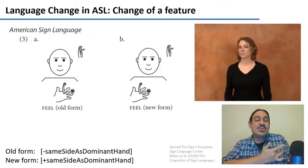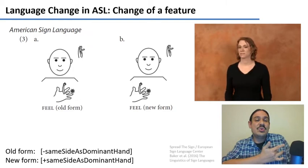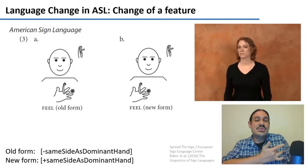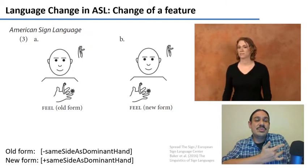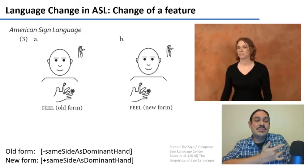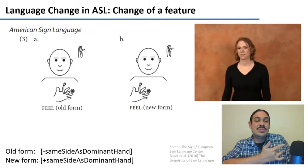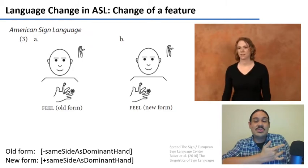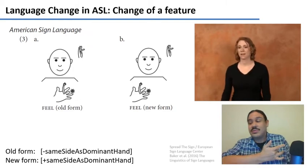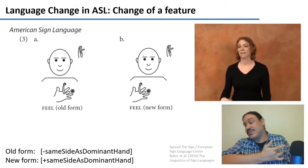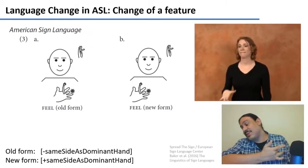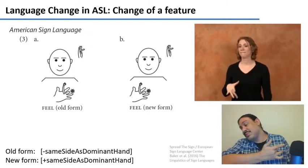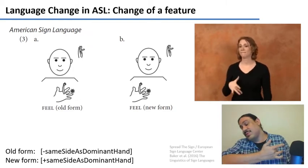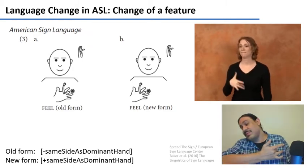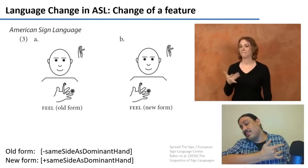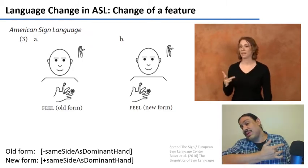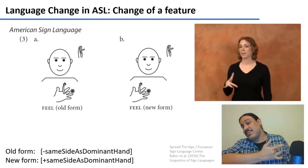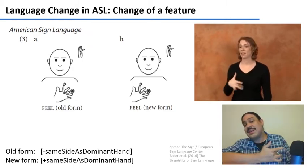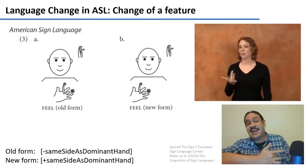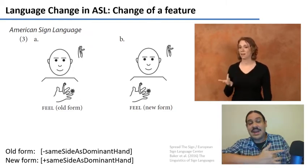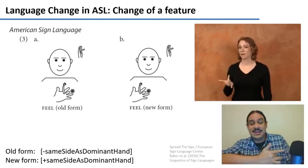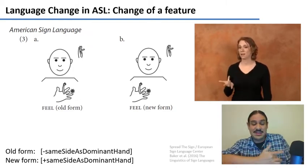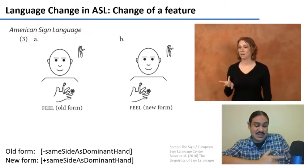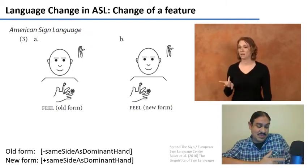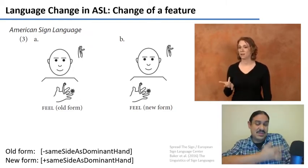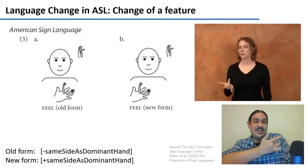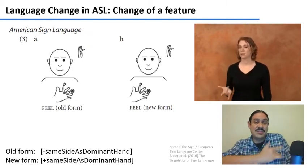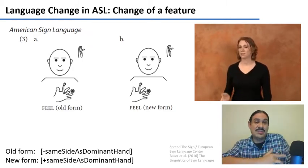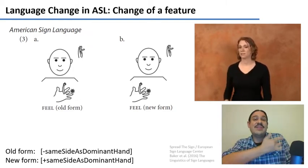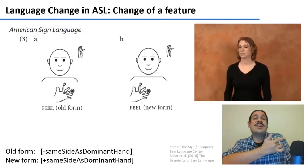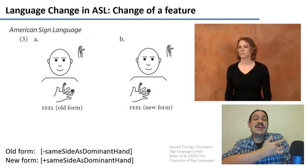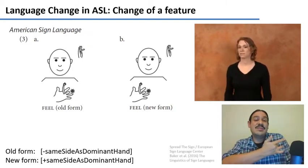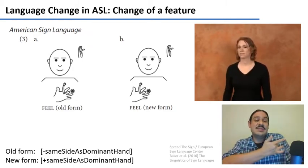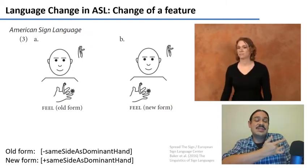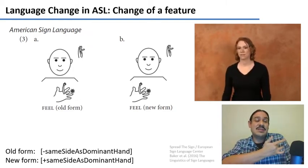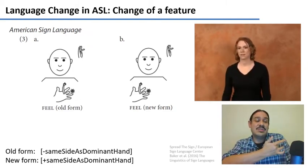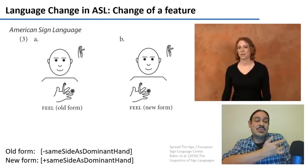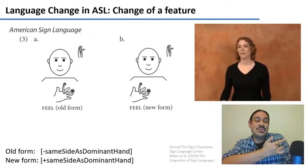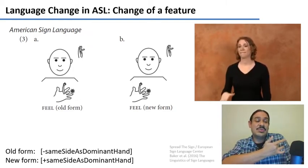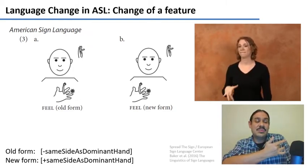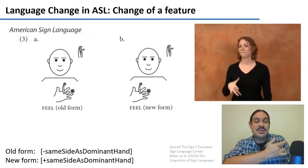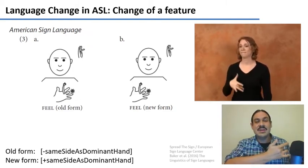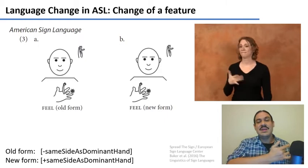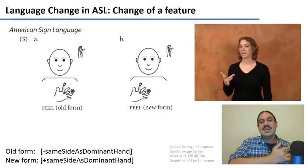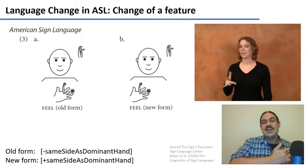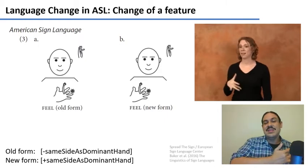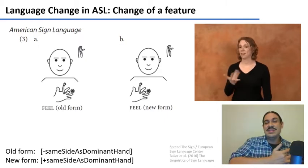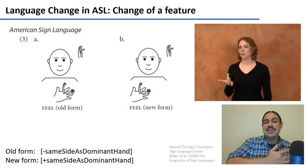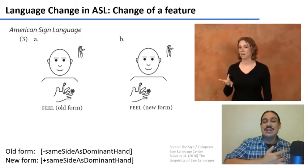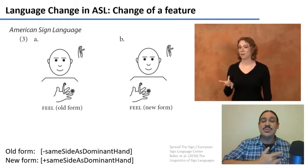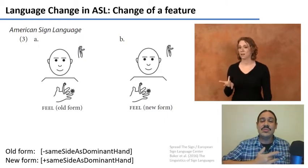she is doing if you look at her closely you'll see that the gesture is on the same side of the torso as her